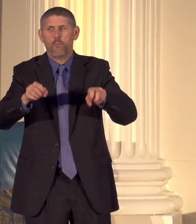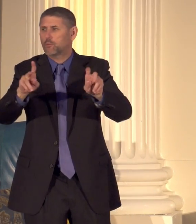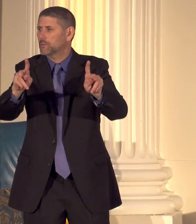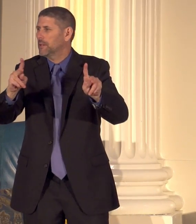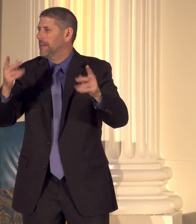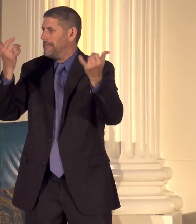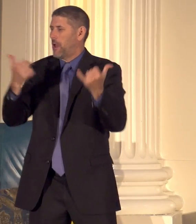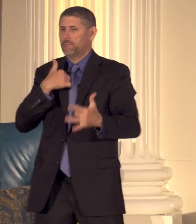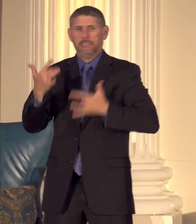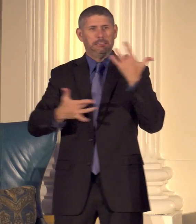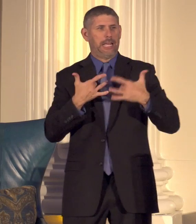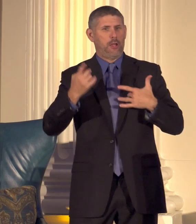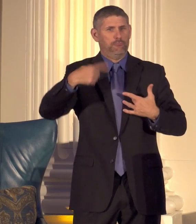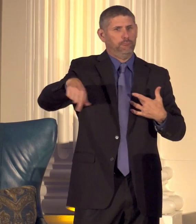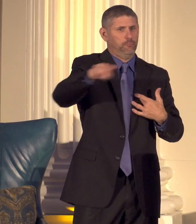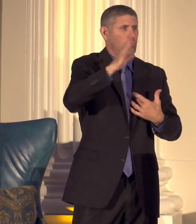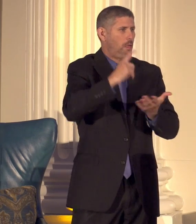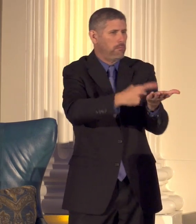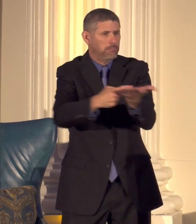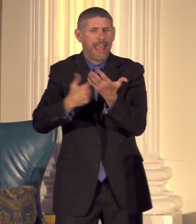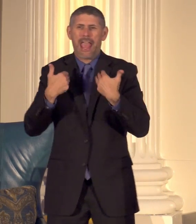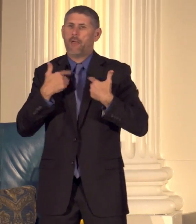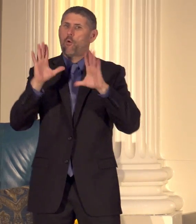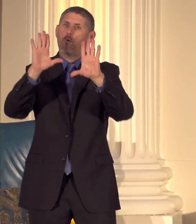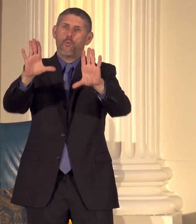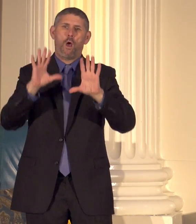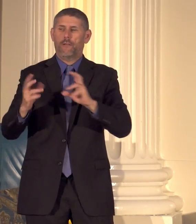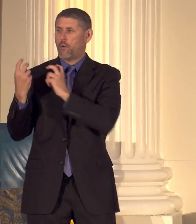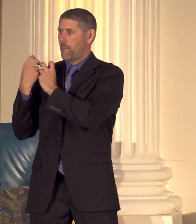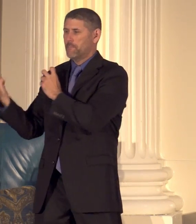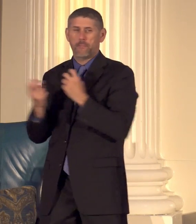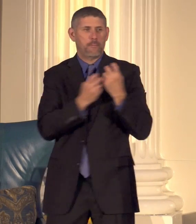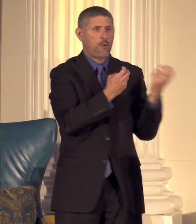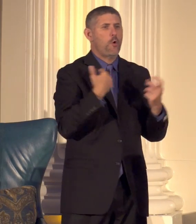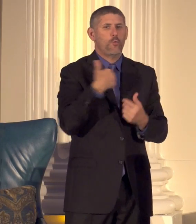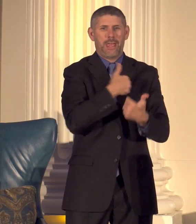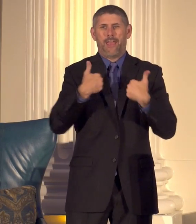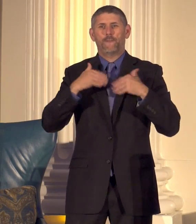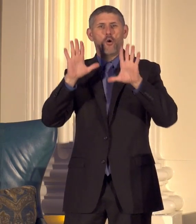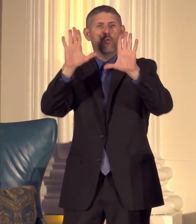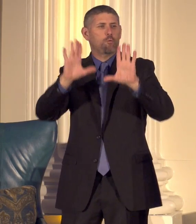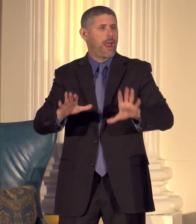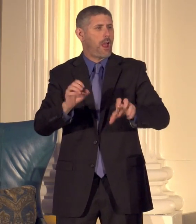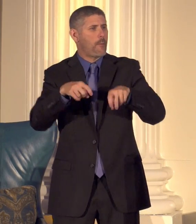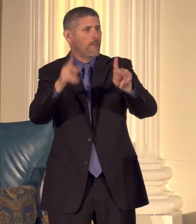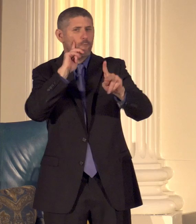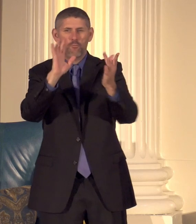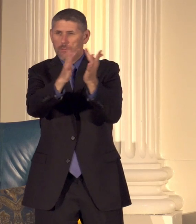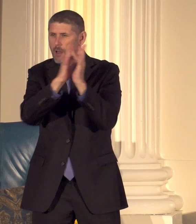have here today we have a great panel we have a great opportunity to network and